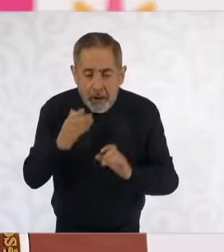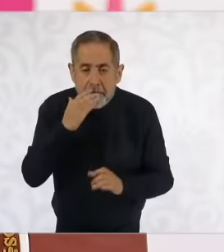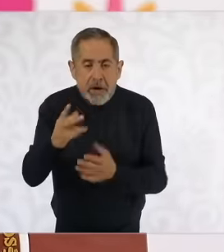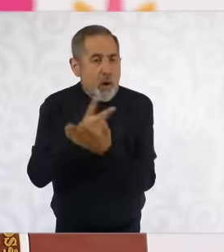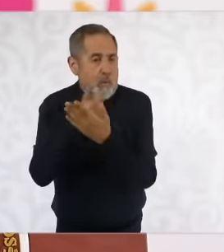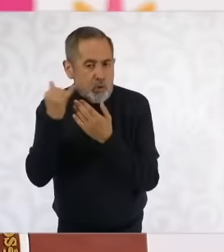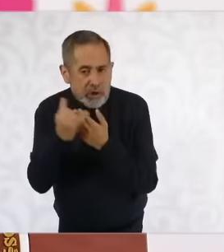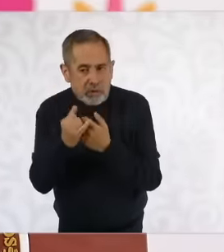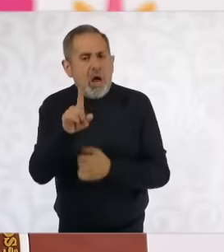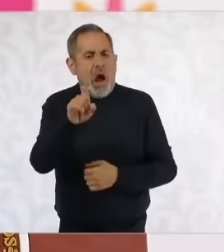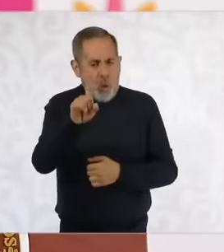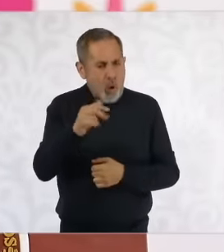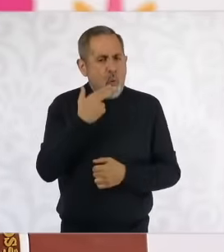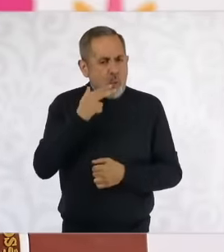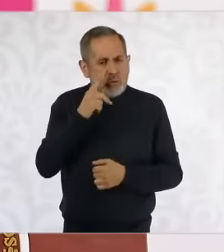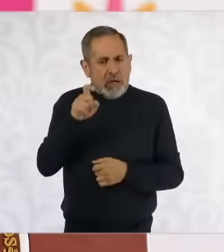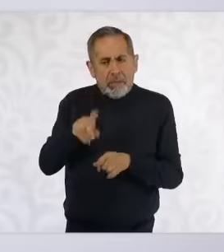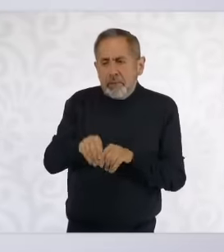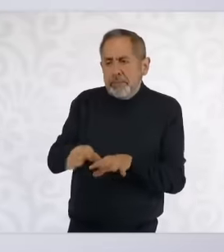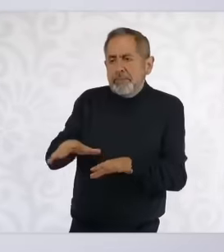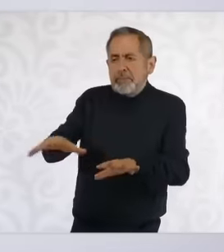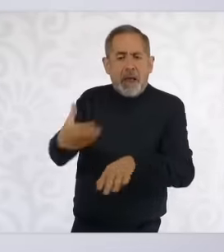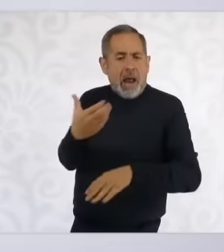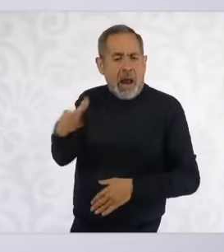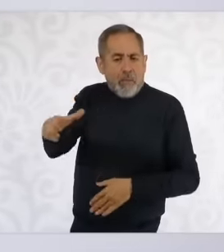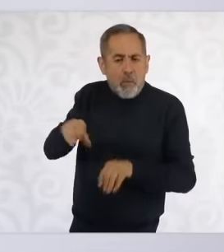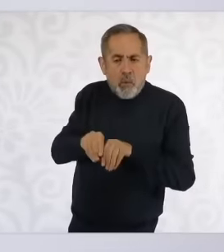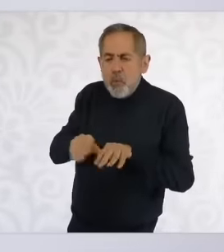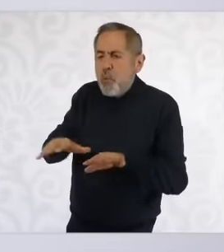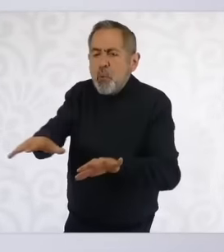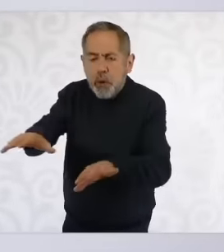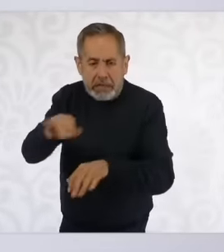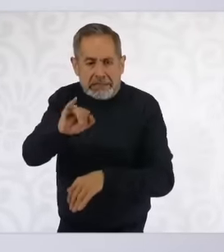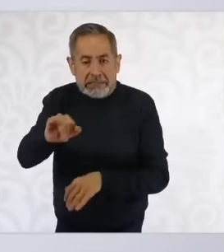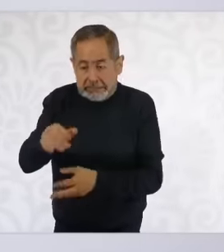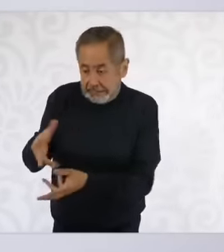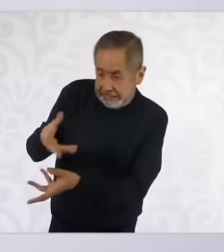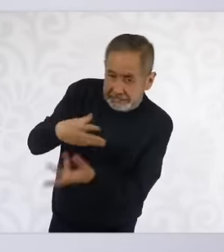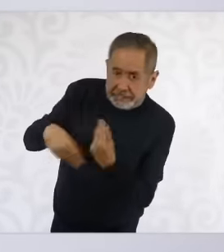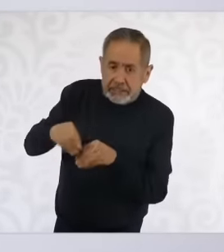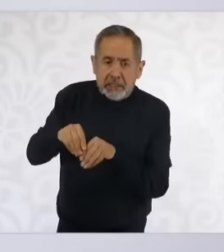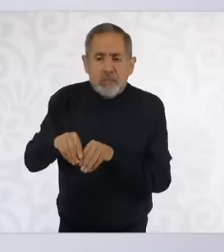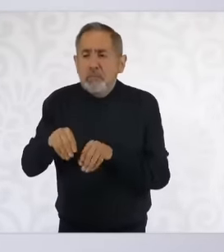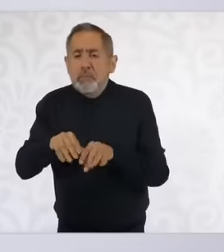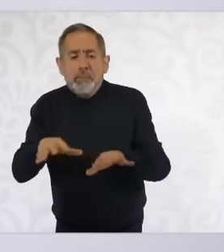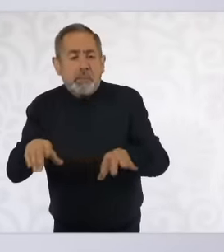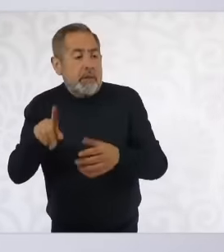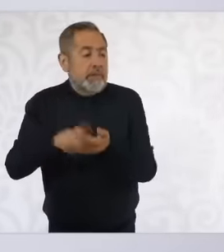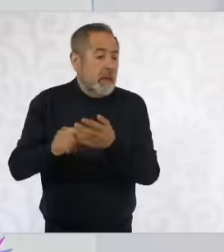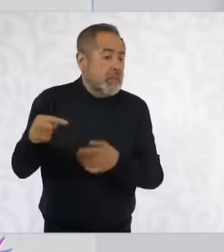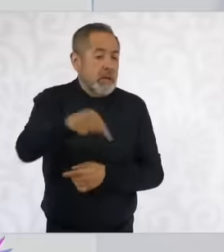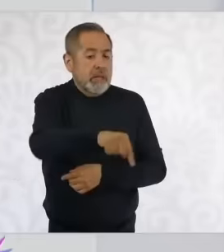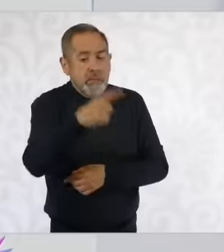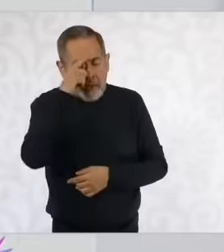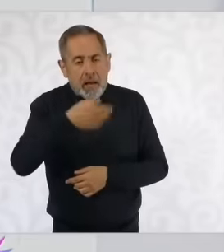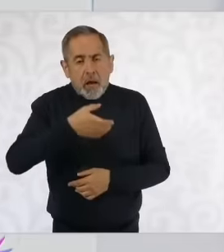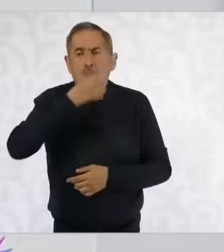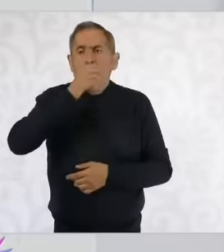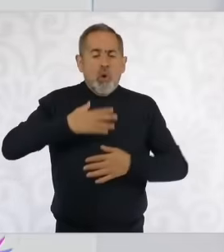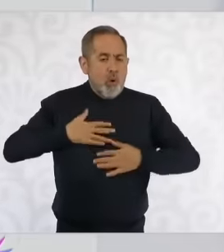is used for gego And that water is used for human consumption that is part of the